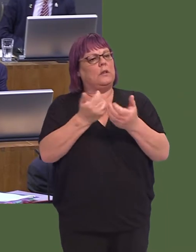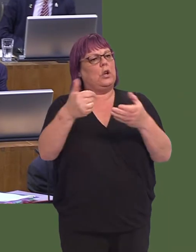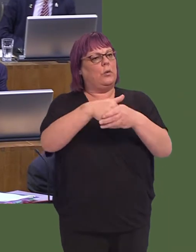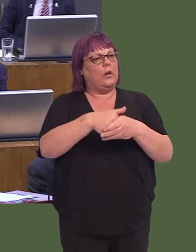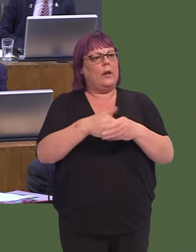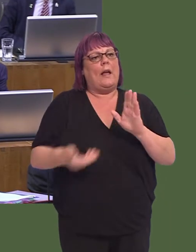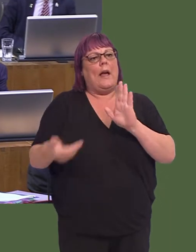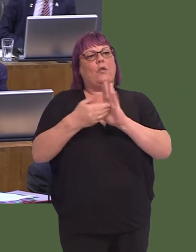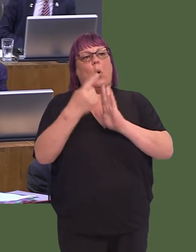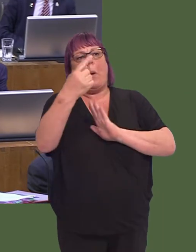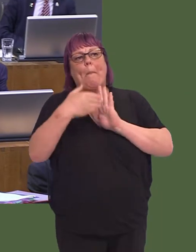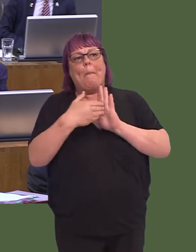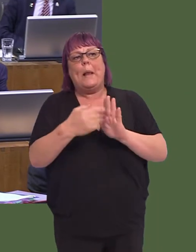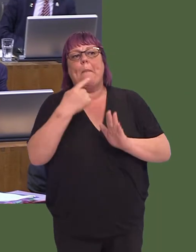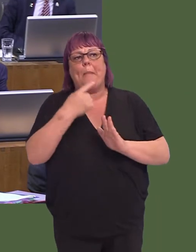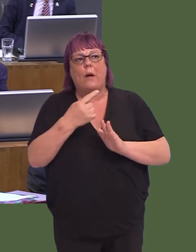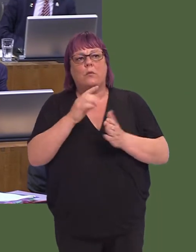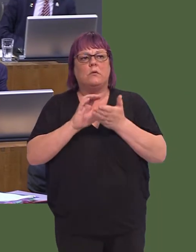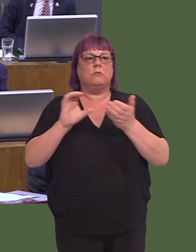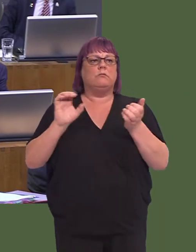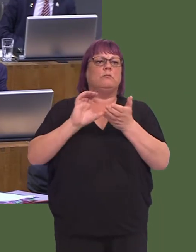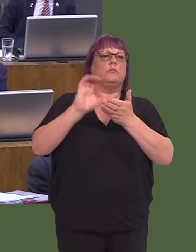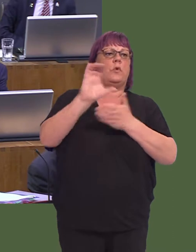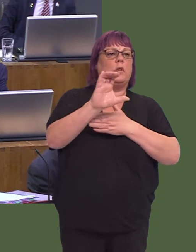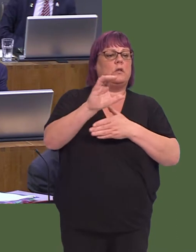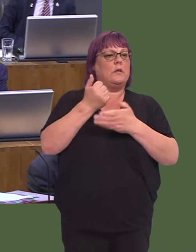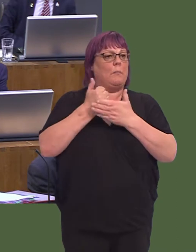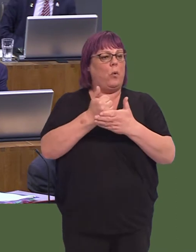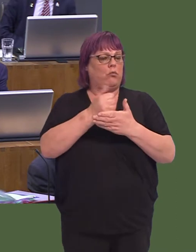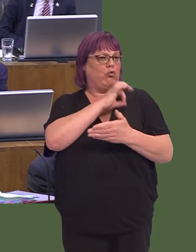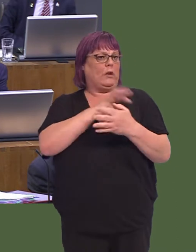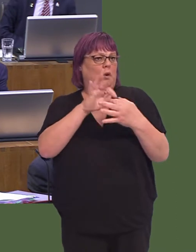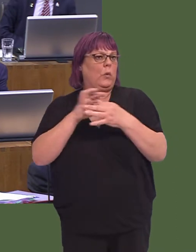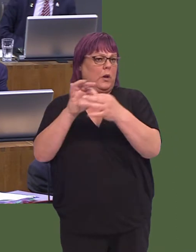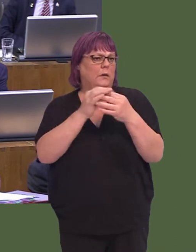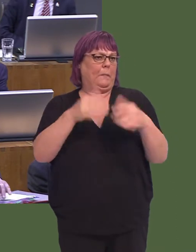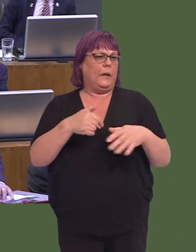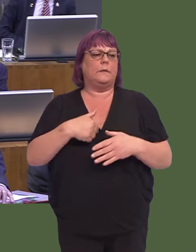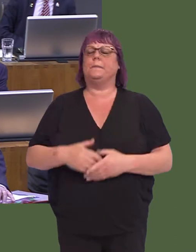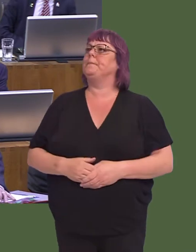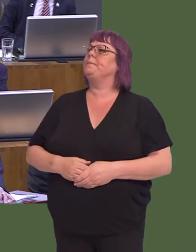An additional £1 million has also been agreed to support credit unions with their growth. Rhianon Passmore AM: Diolch.